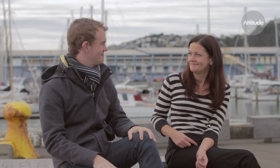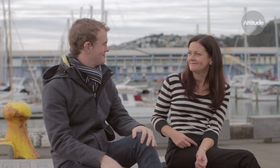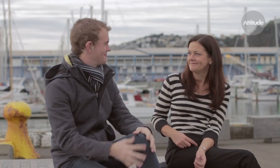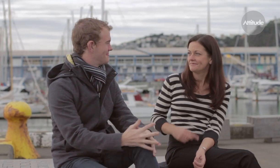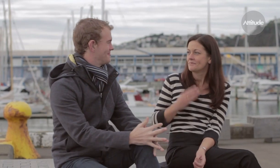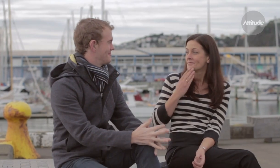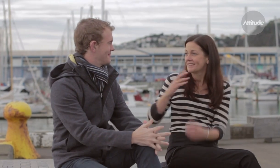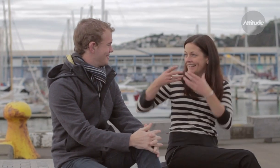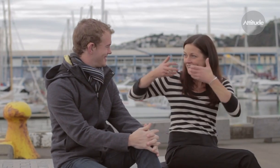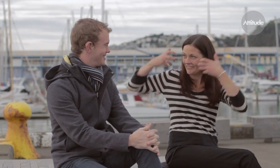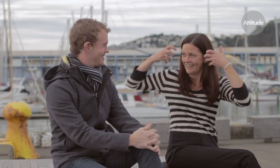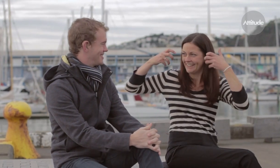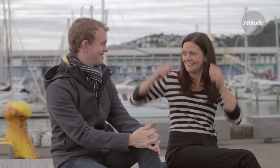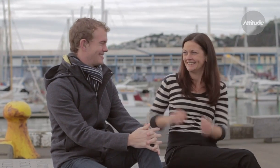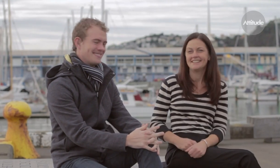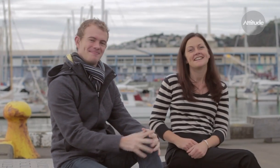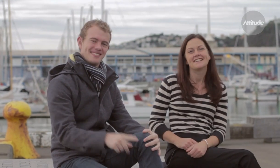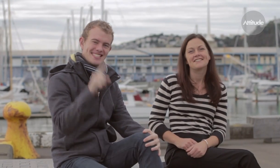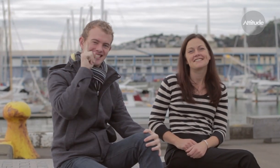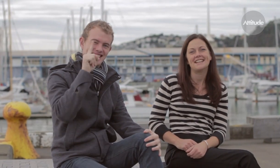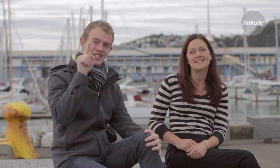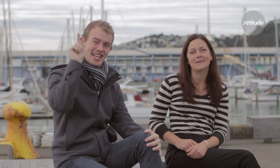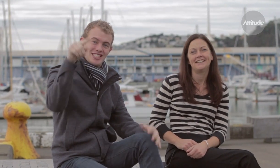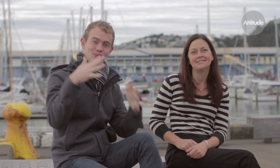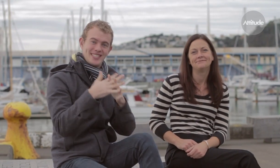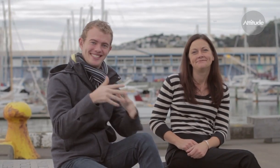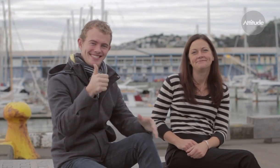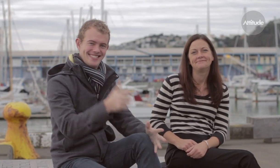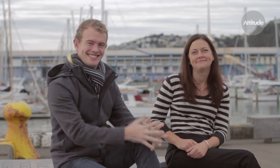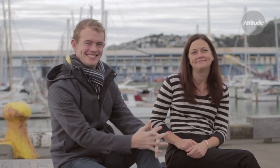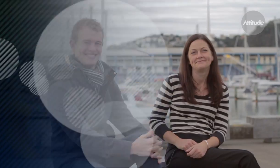Thank you Mark. See you next week.